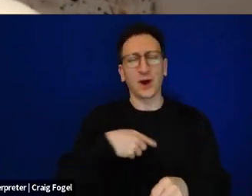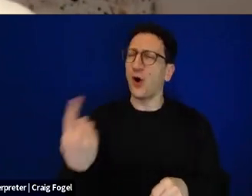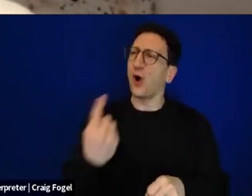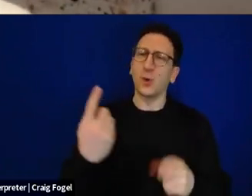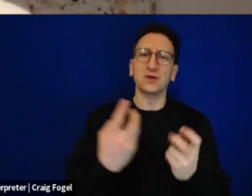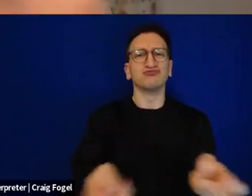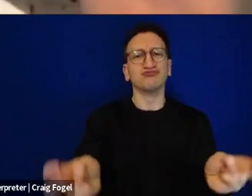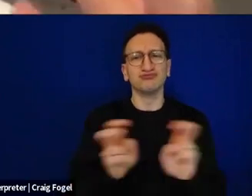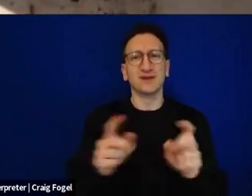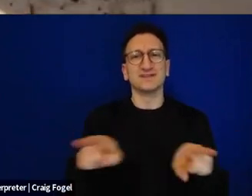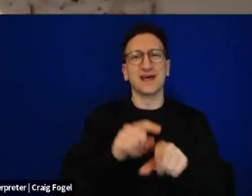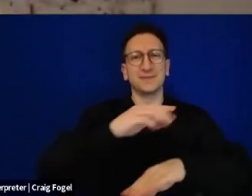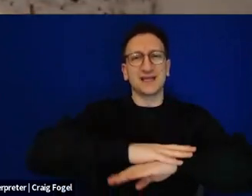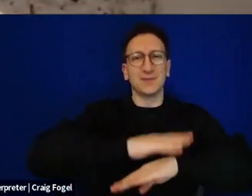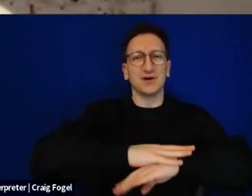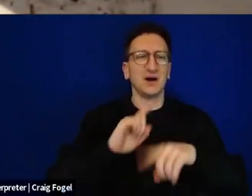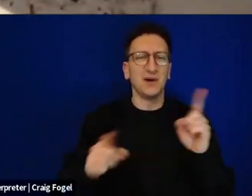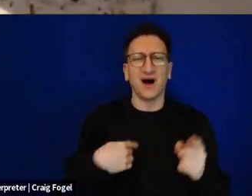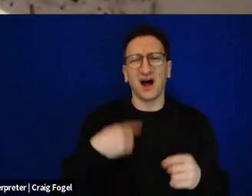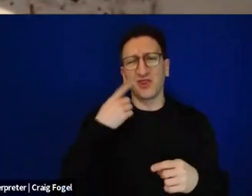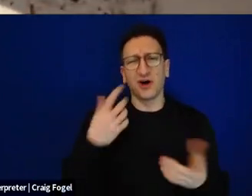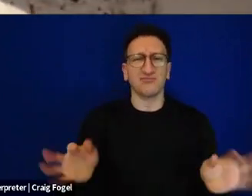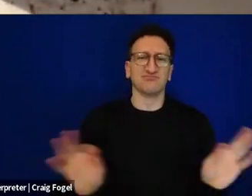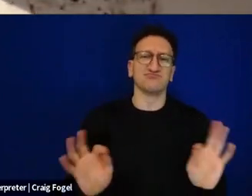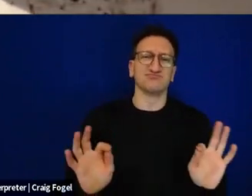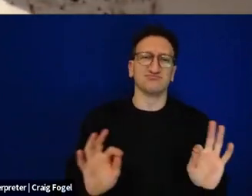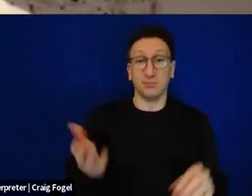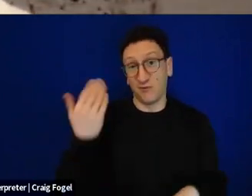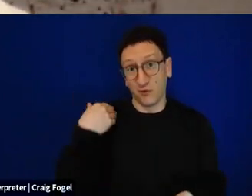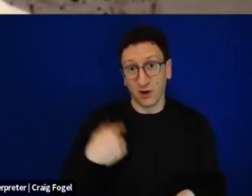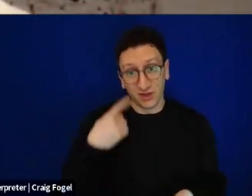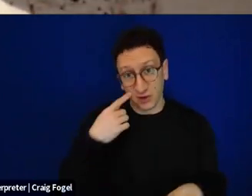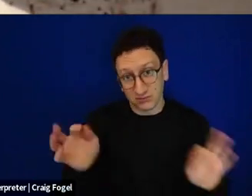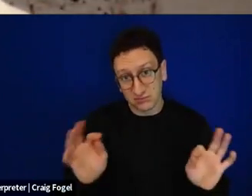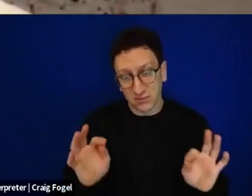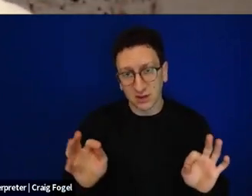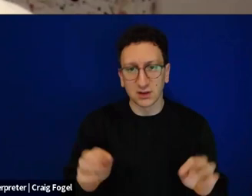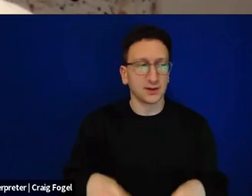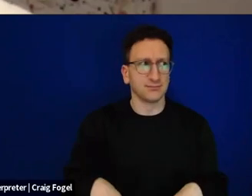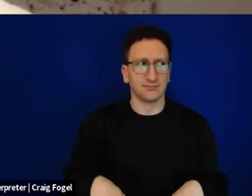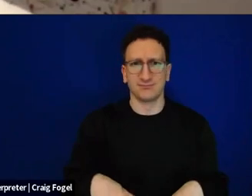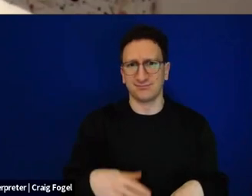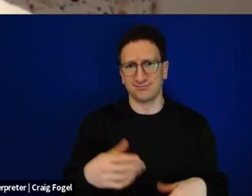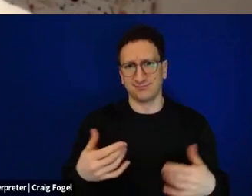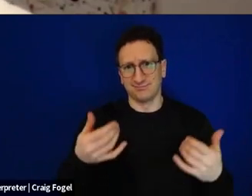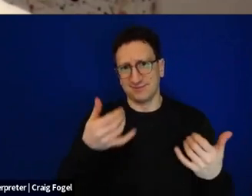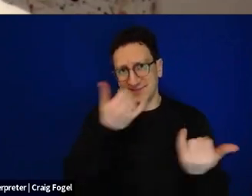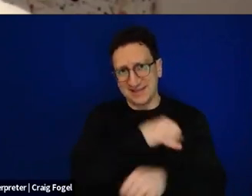It felt to me like there's something obvious to say or like something that someone is trying to sell me something. And for the first time this year,